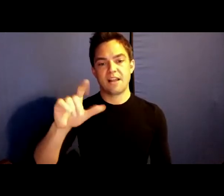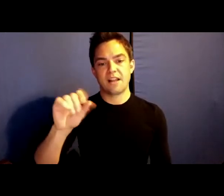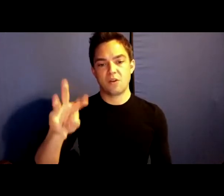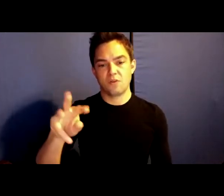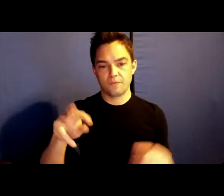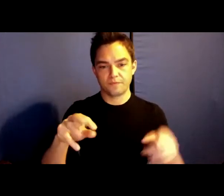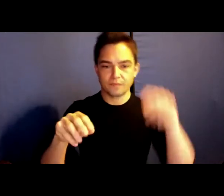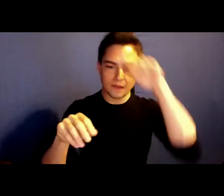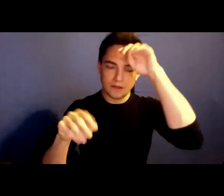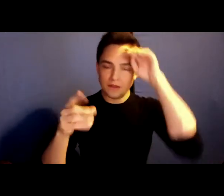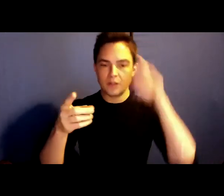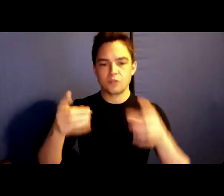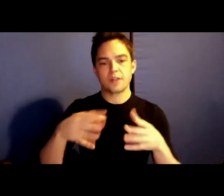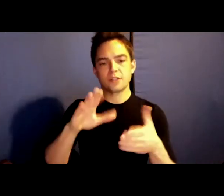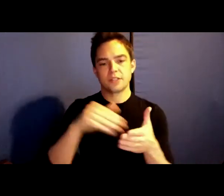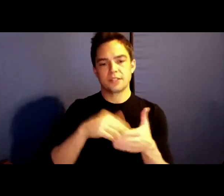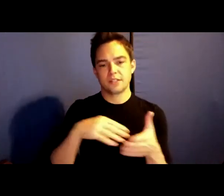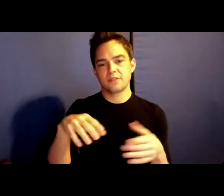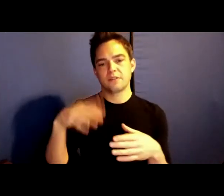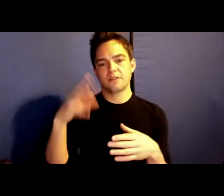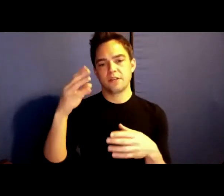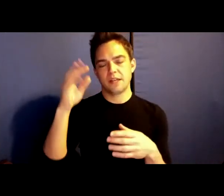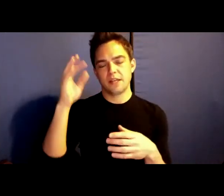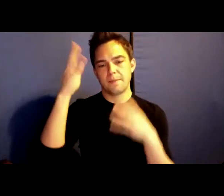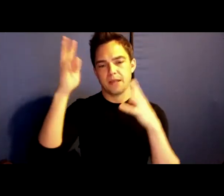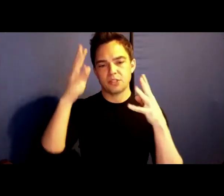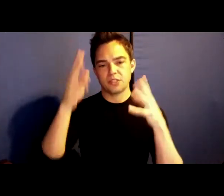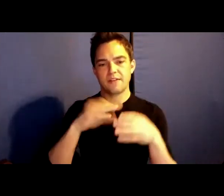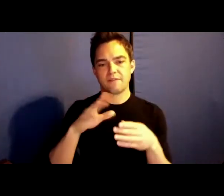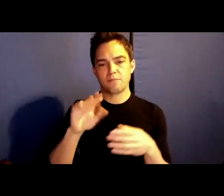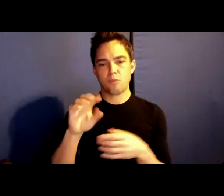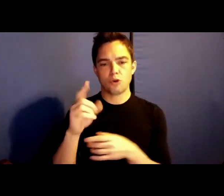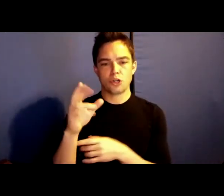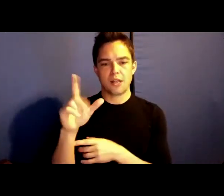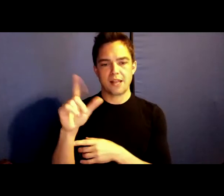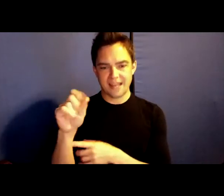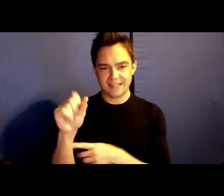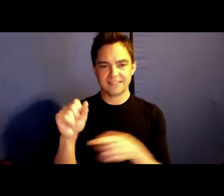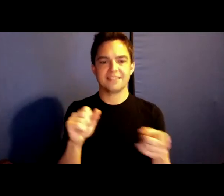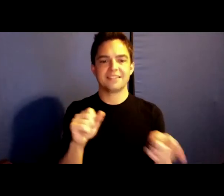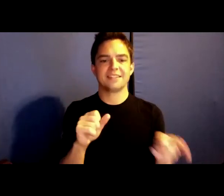Imagination in the Borderlands and is the Maxine and Jonathan Marshall Chair in Modern